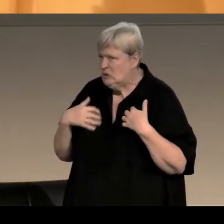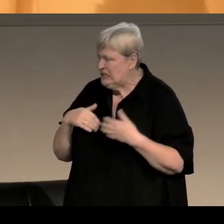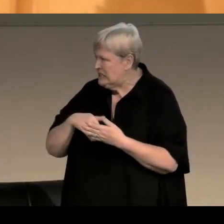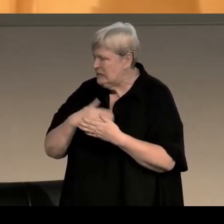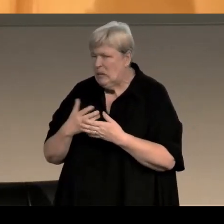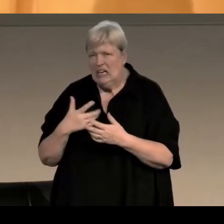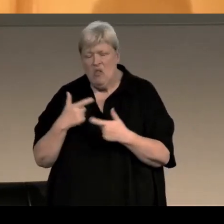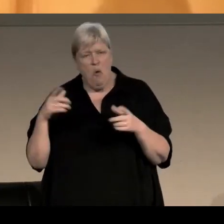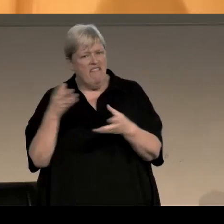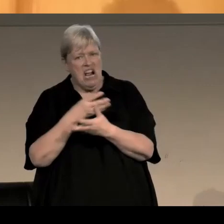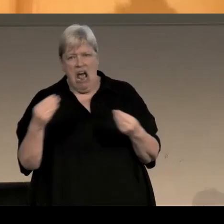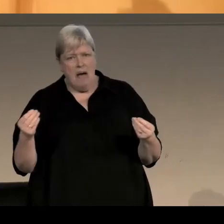there's a lot of begats in there.